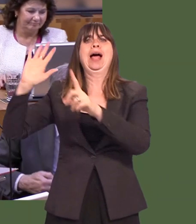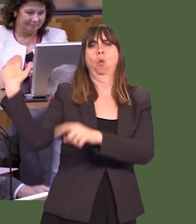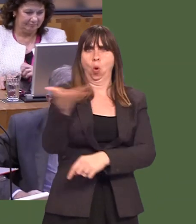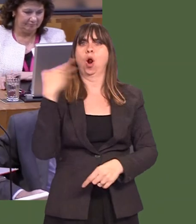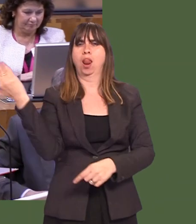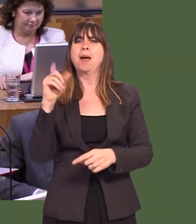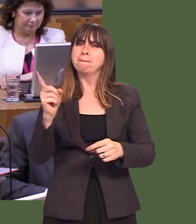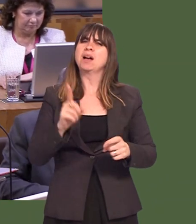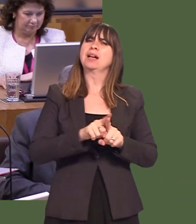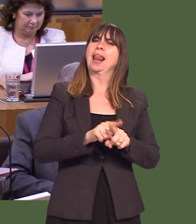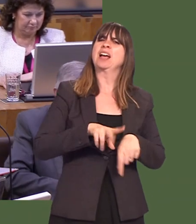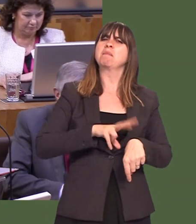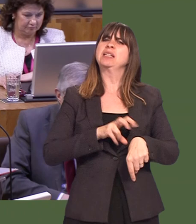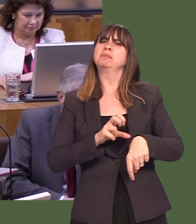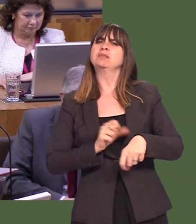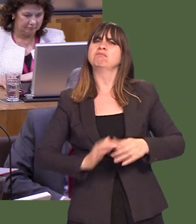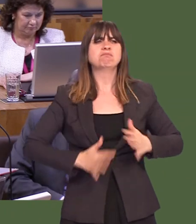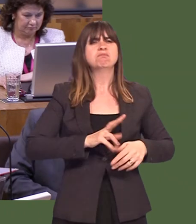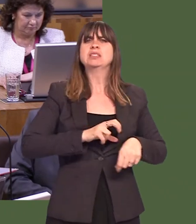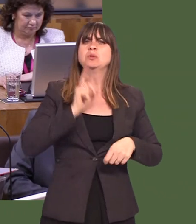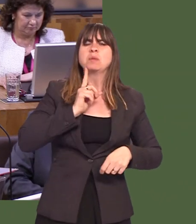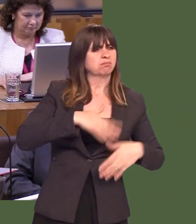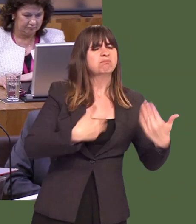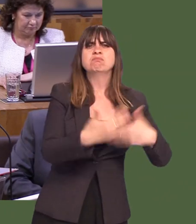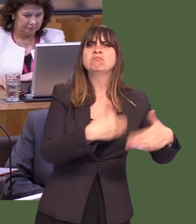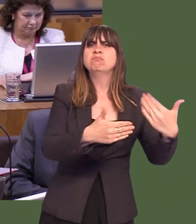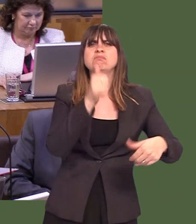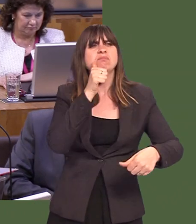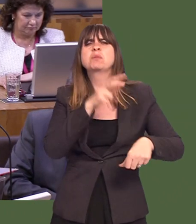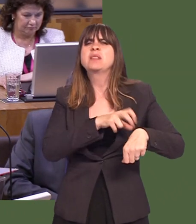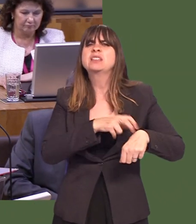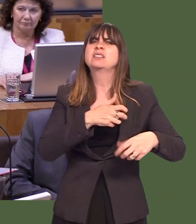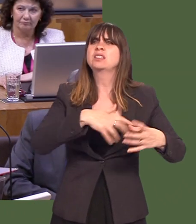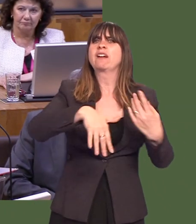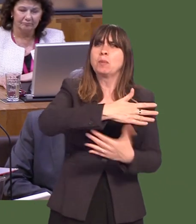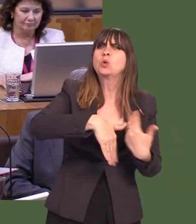When it comes to community policing, why is it that Wales is seen as a second-class nation by the Tories?